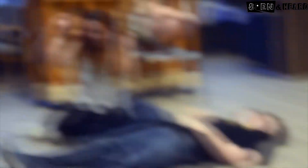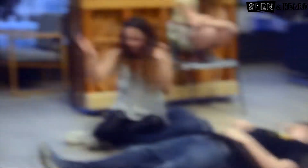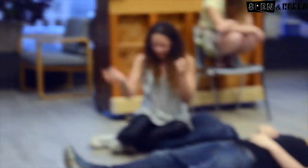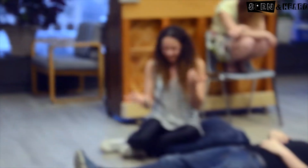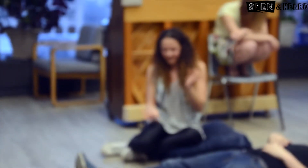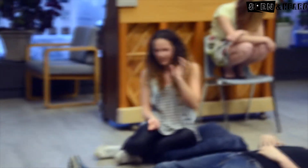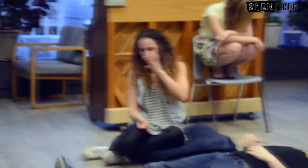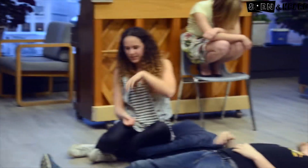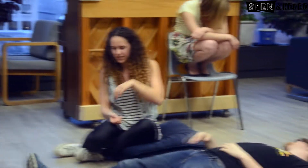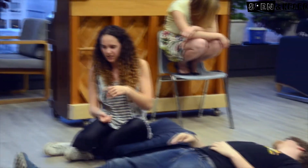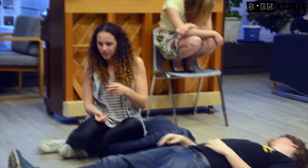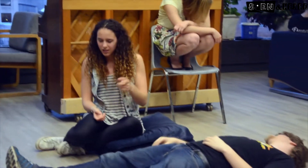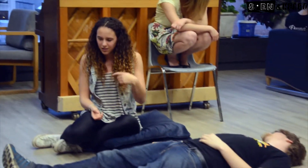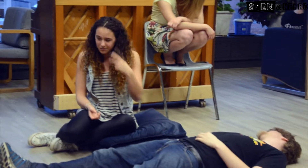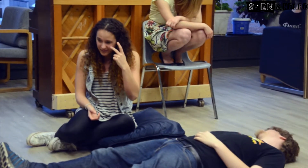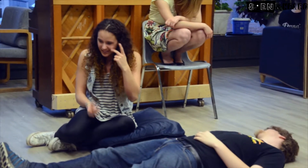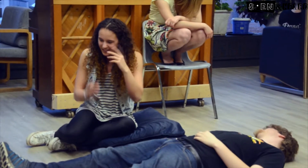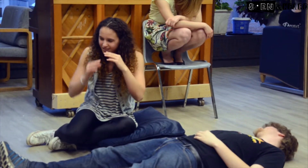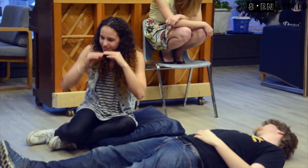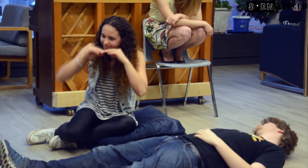can work together and help each other out more!